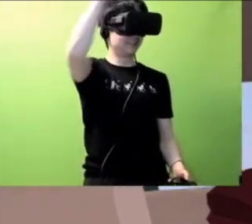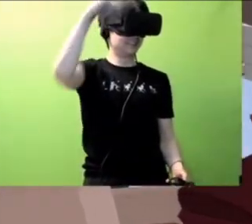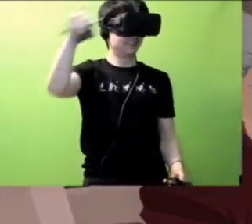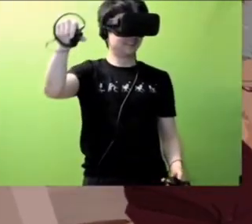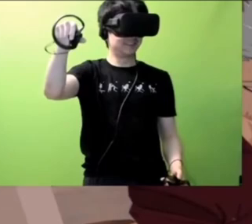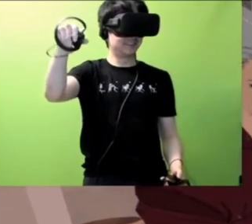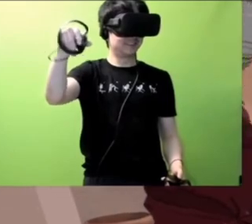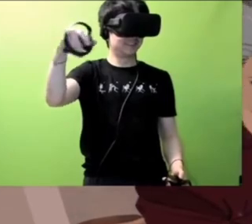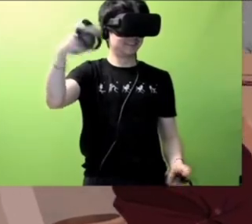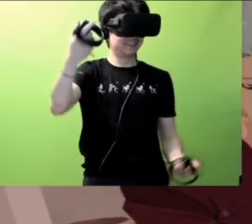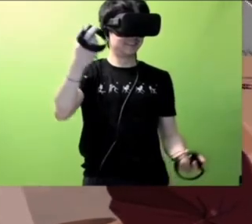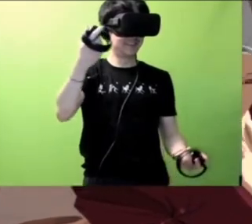Damn